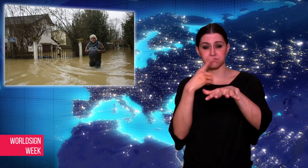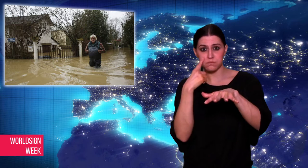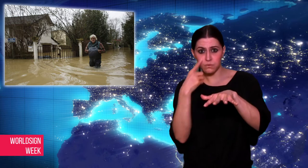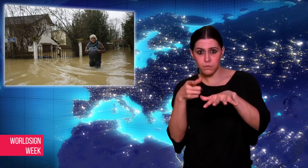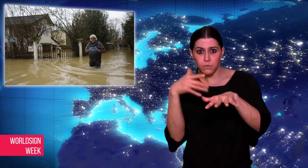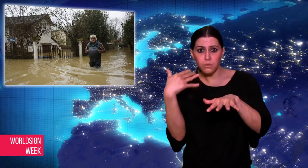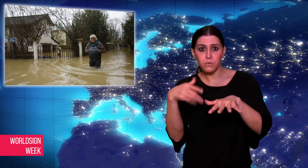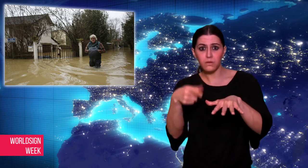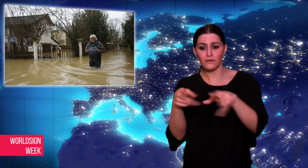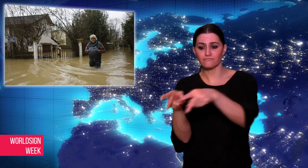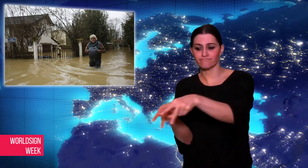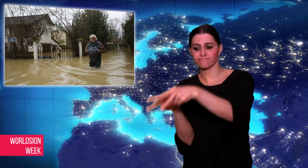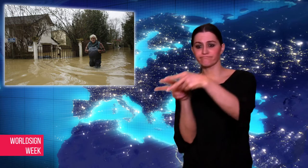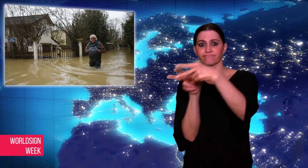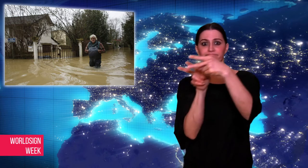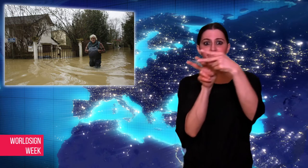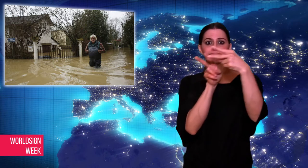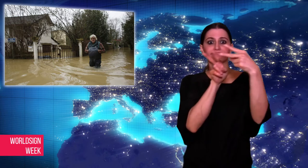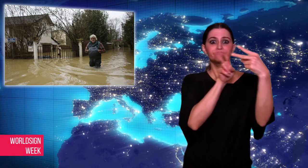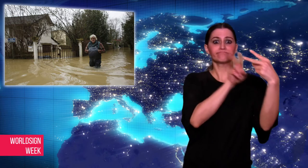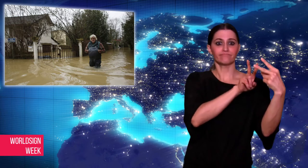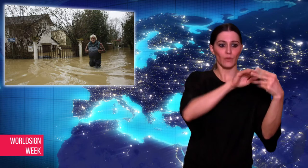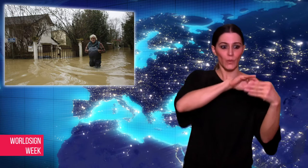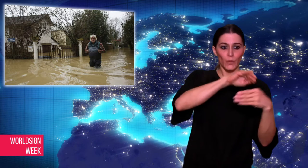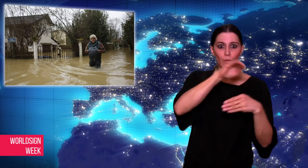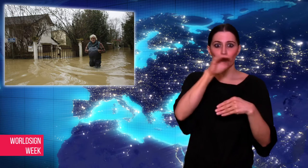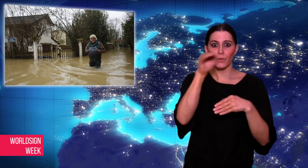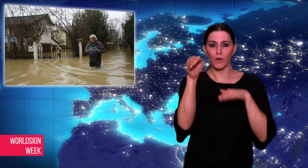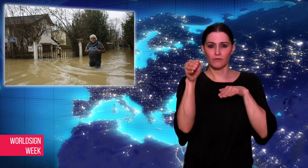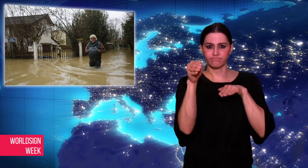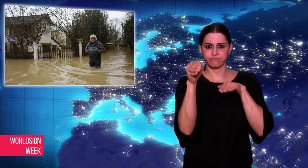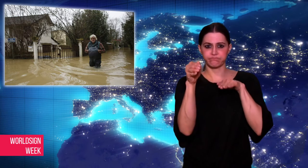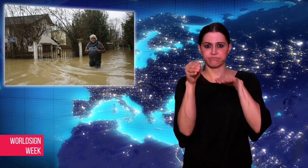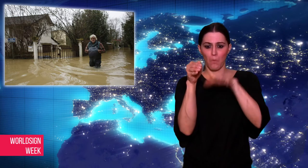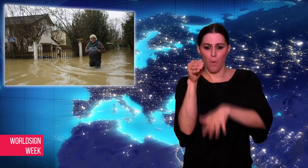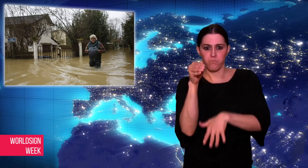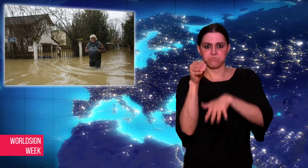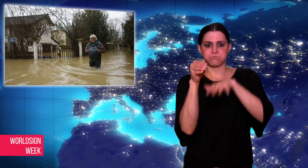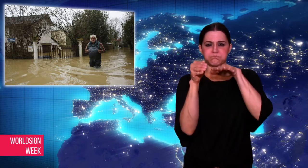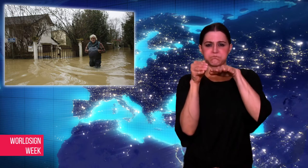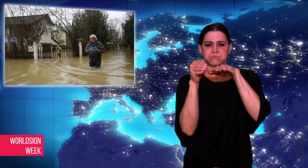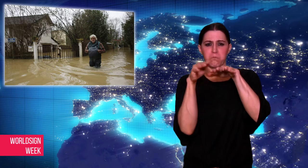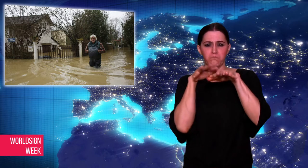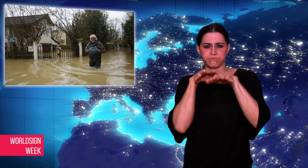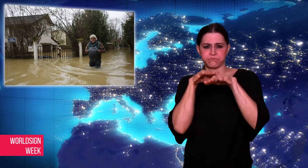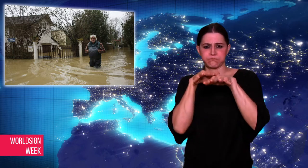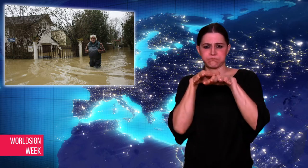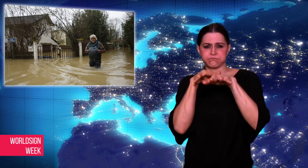riverboats had to be cancelled. The